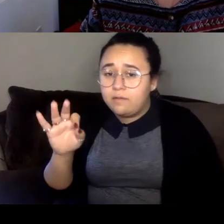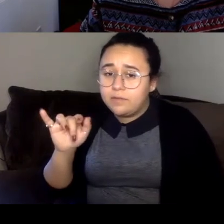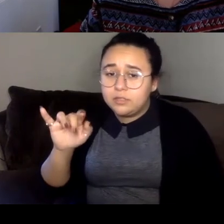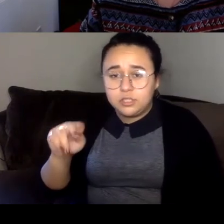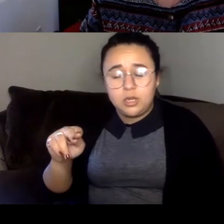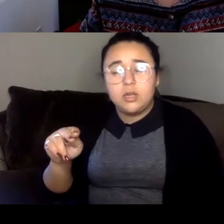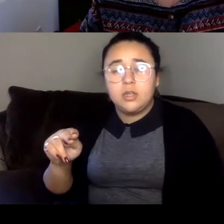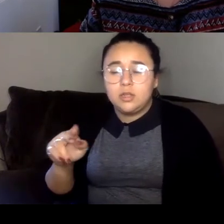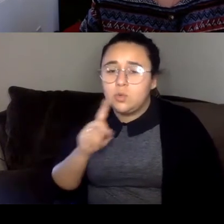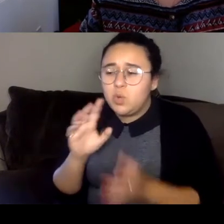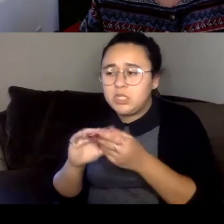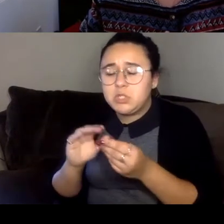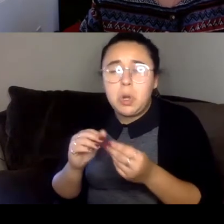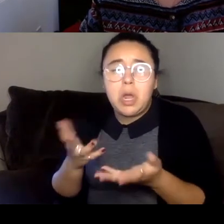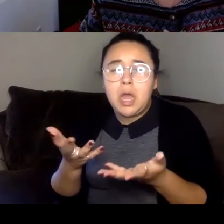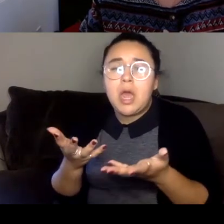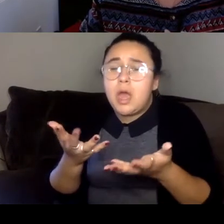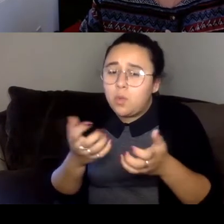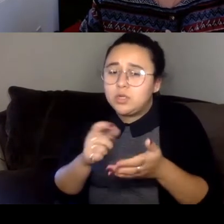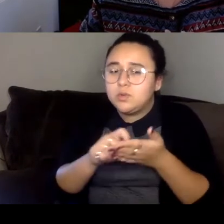Um, I feel like I forgotten how.